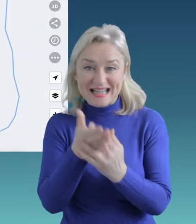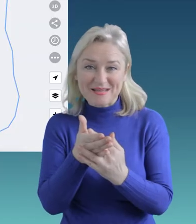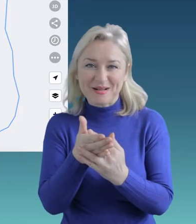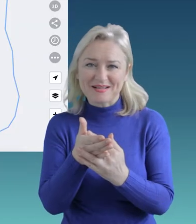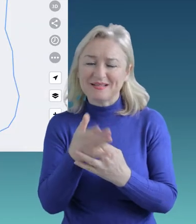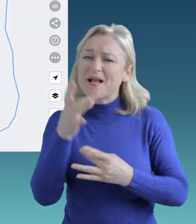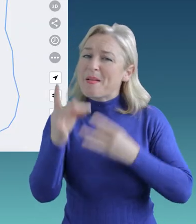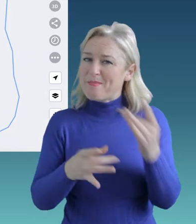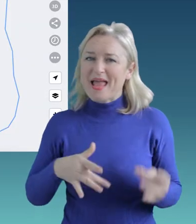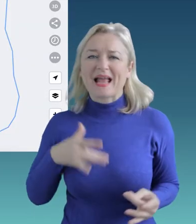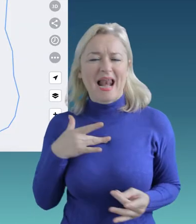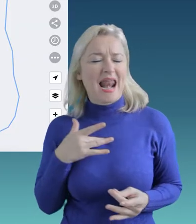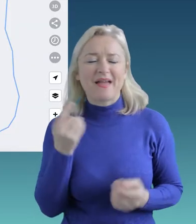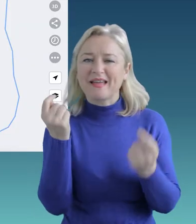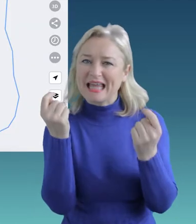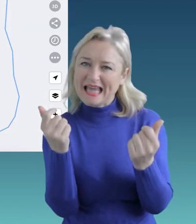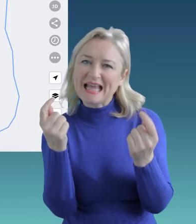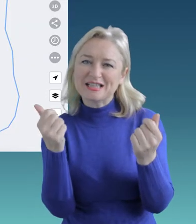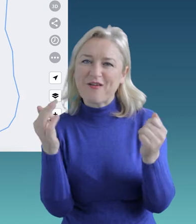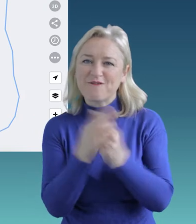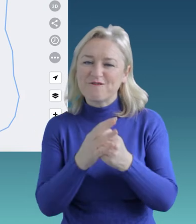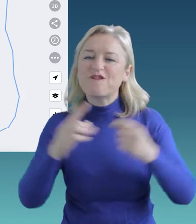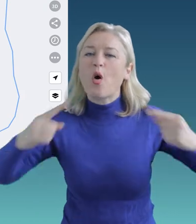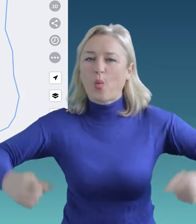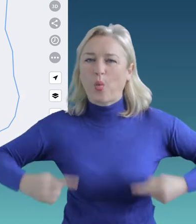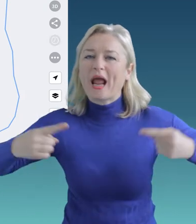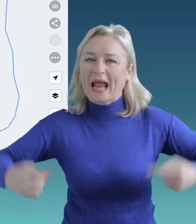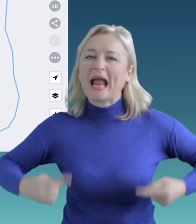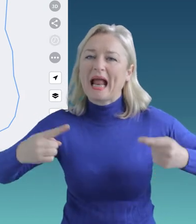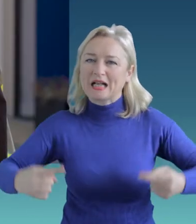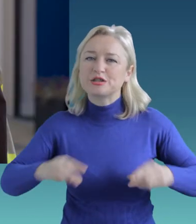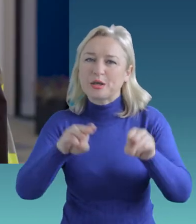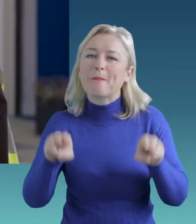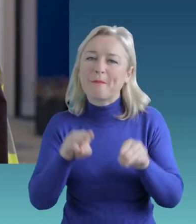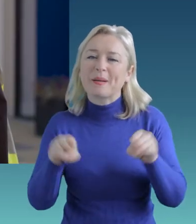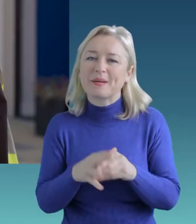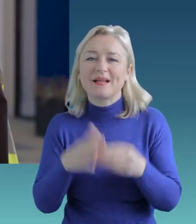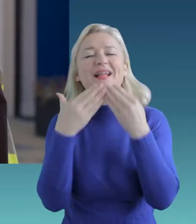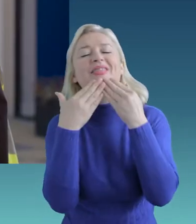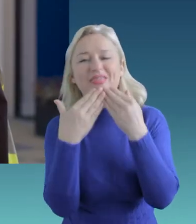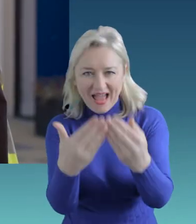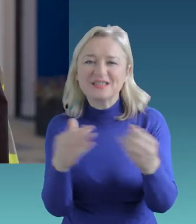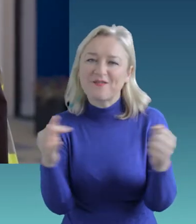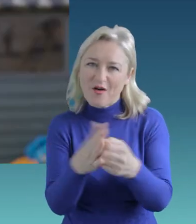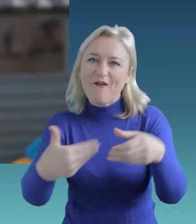It’s going to make life a lot easier for wheelchair users so I thank you in advance.